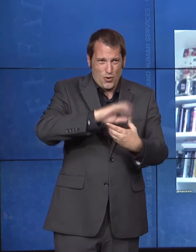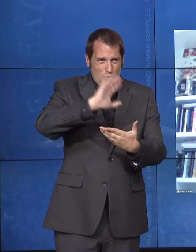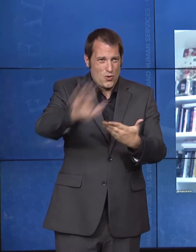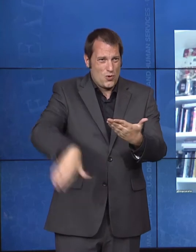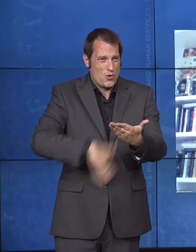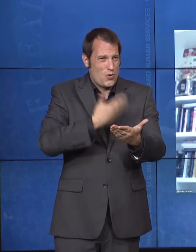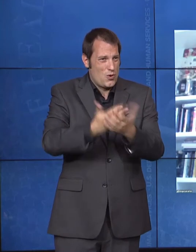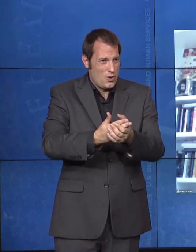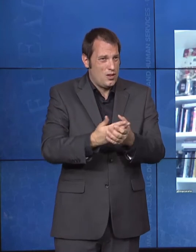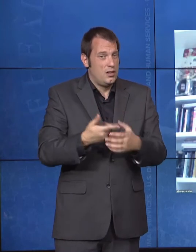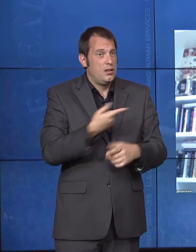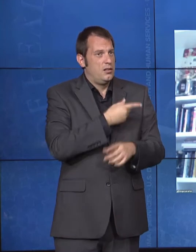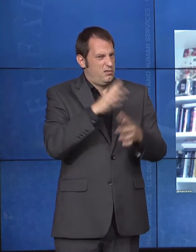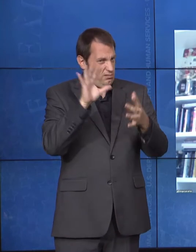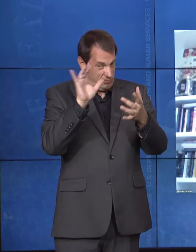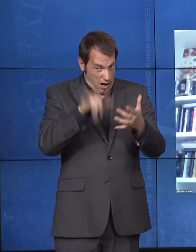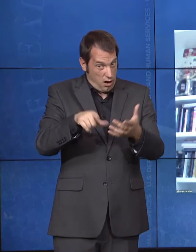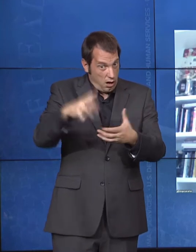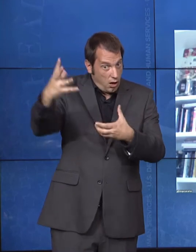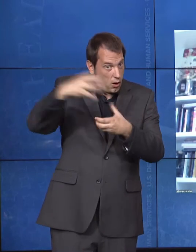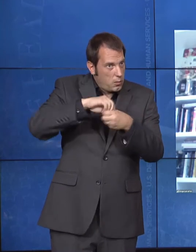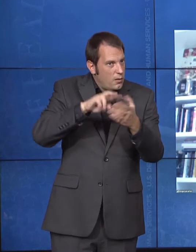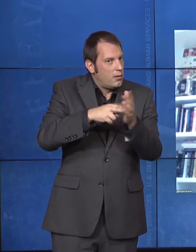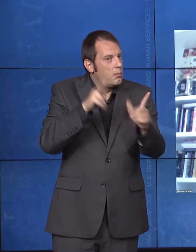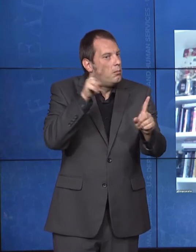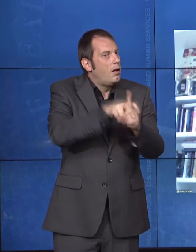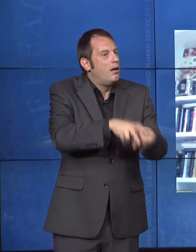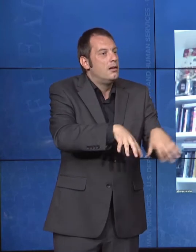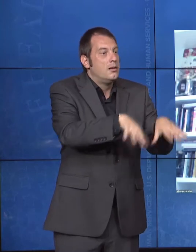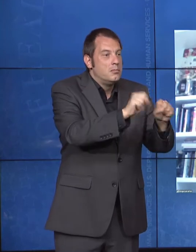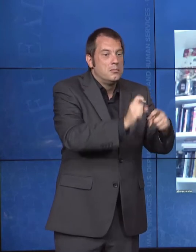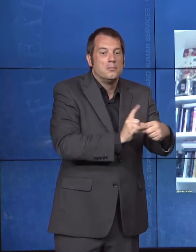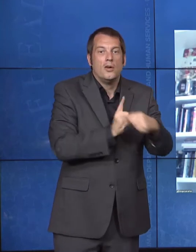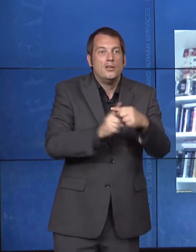bias against parents being foster parents because of stereotypes about disabilities.